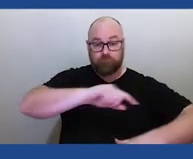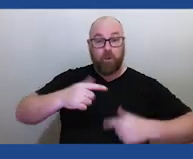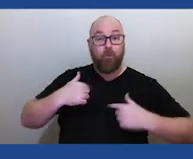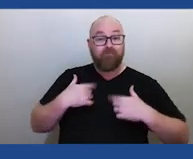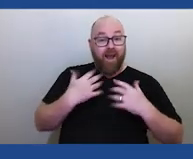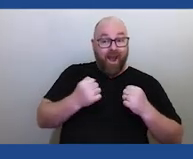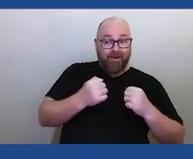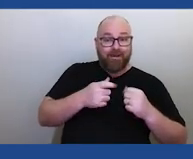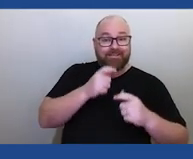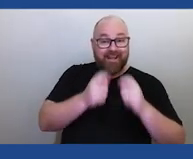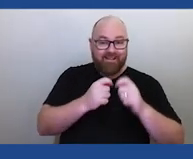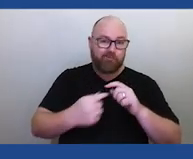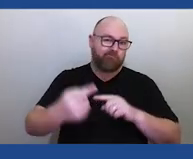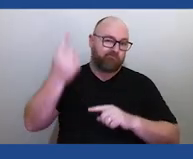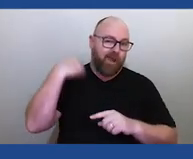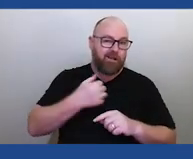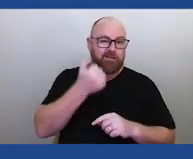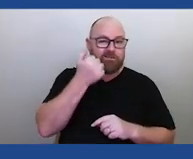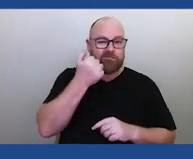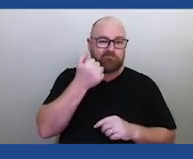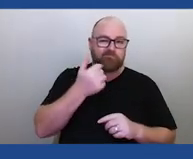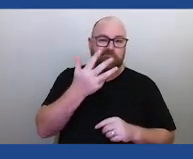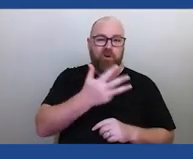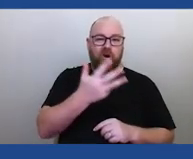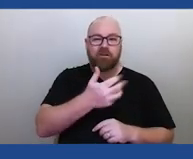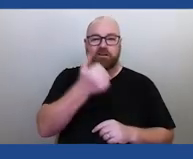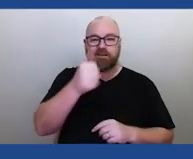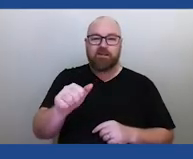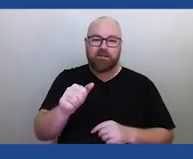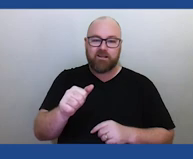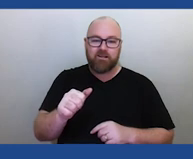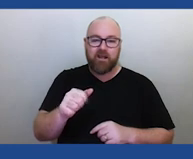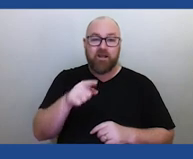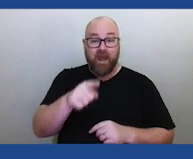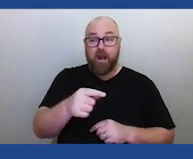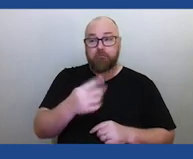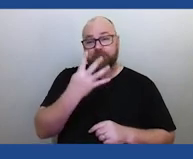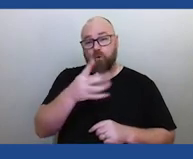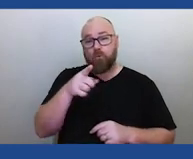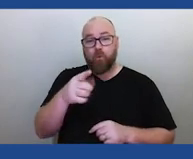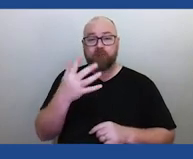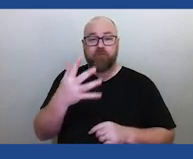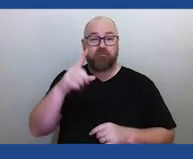in the 60's to 70's showed they were around four, four and a half thousand years old. But Aboriginal people